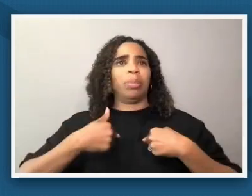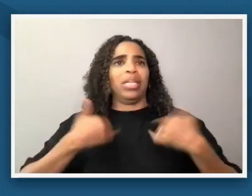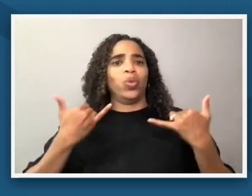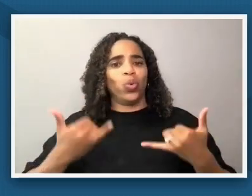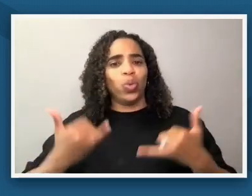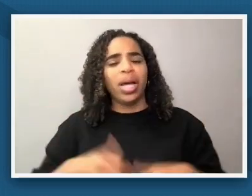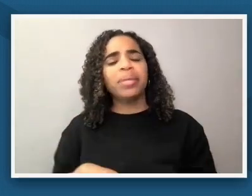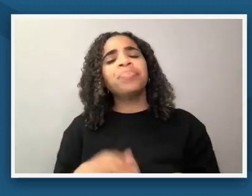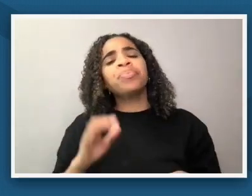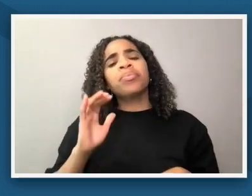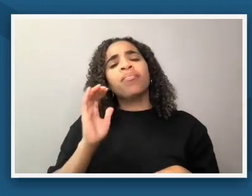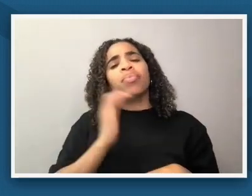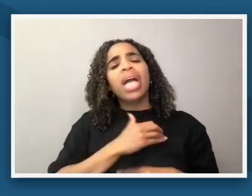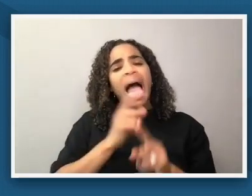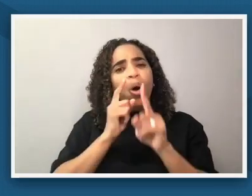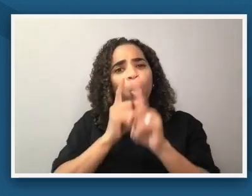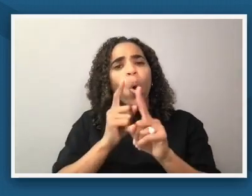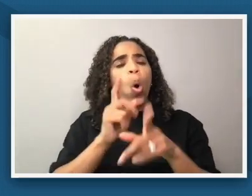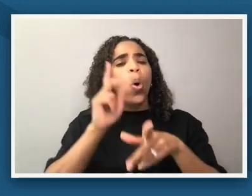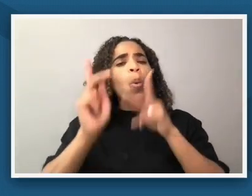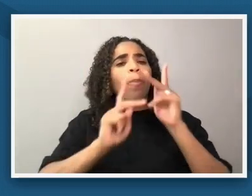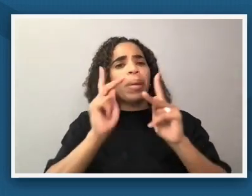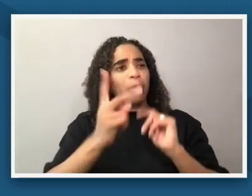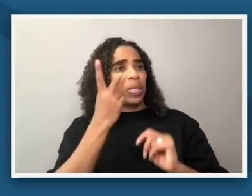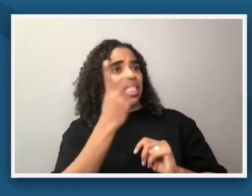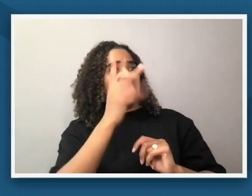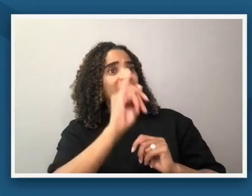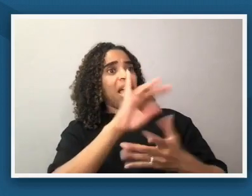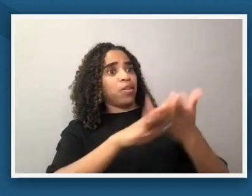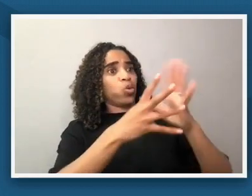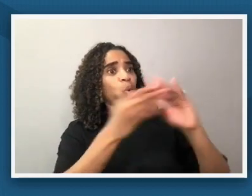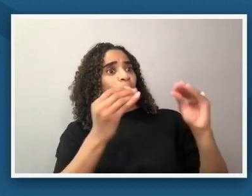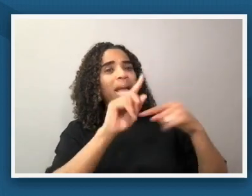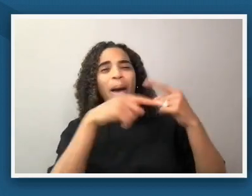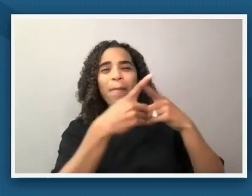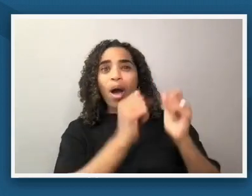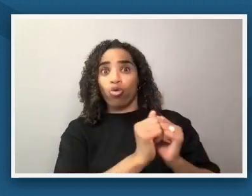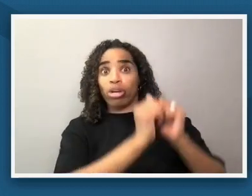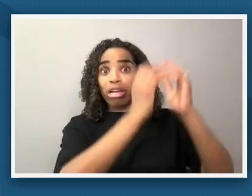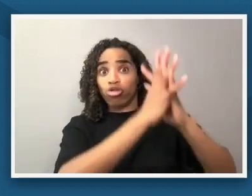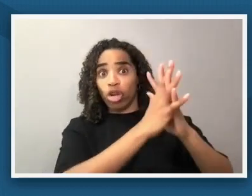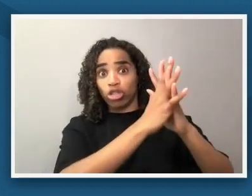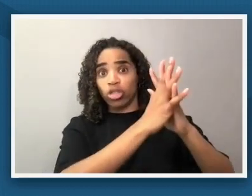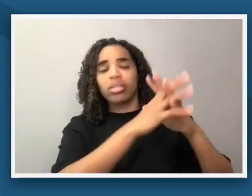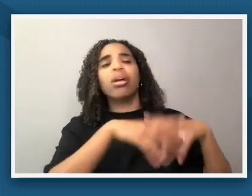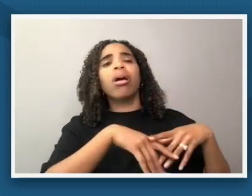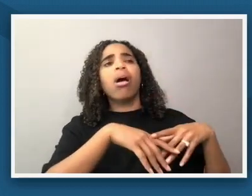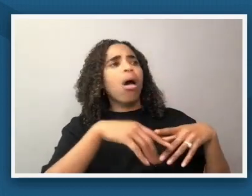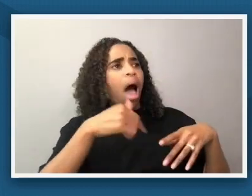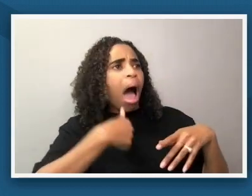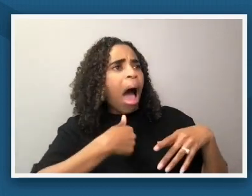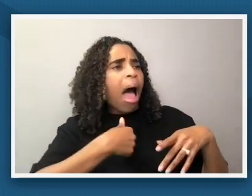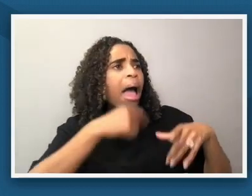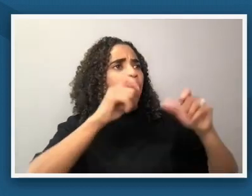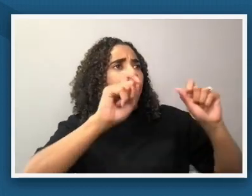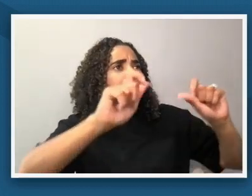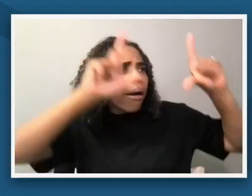themselves in the story of reconstruction and its legacies and this whole question and this experience